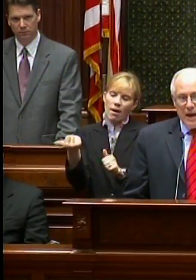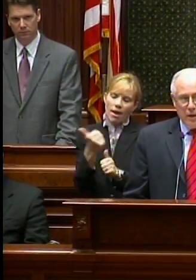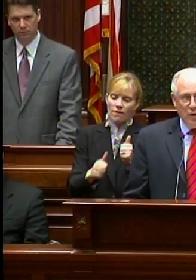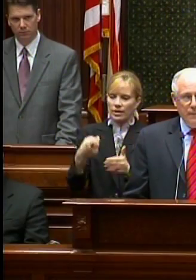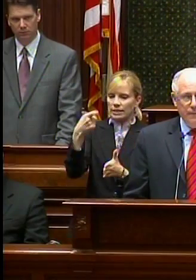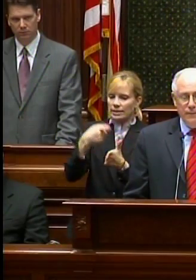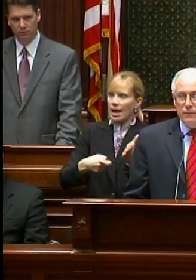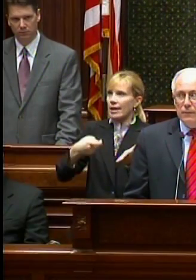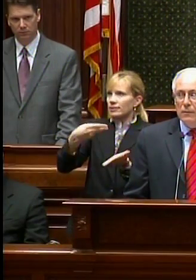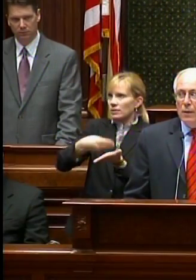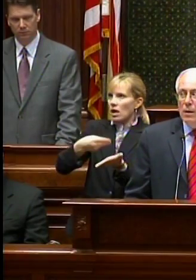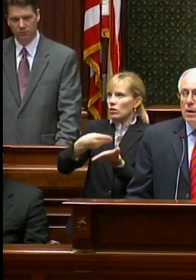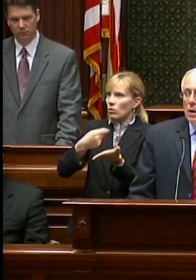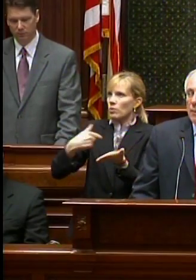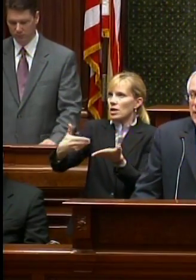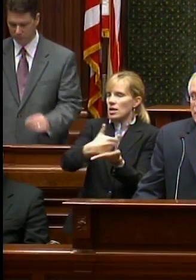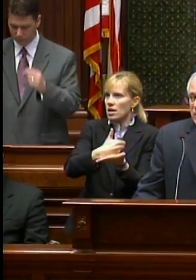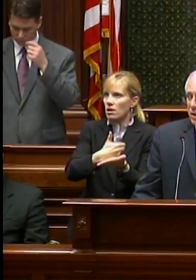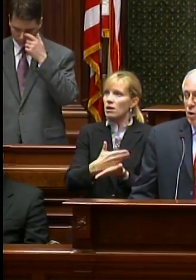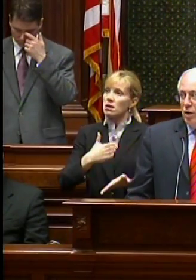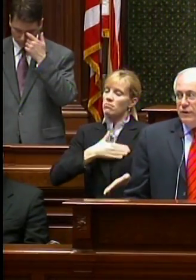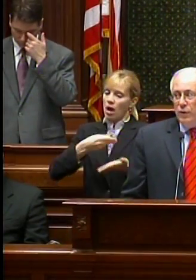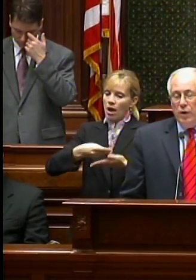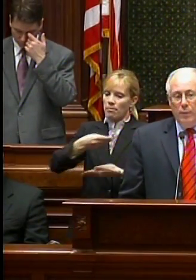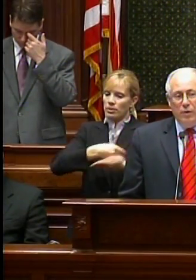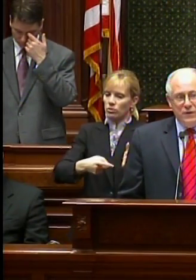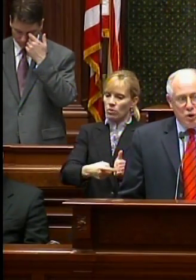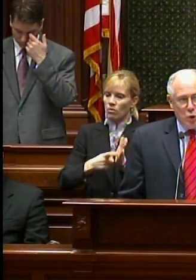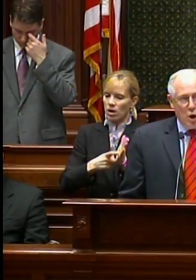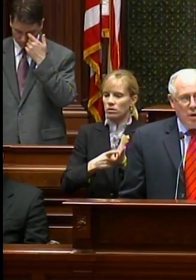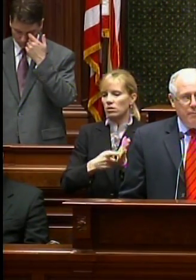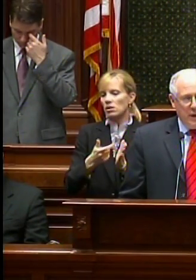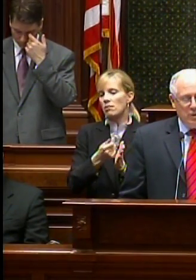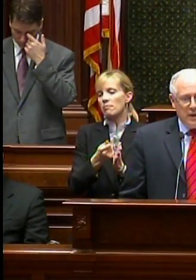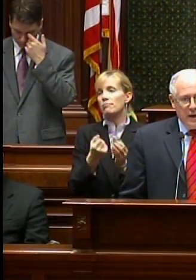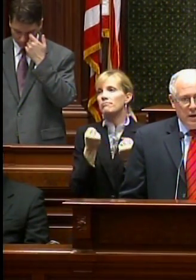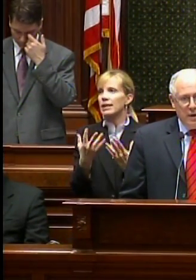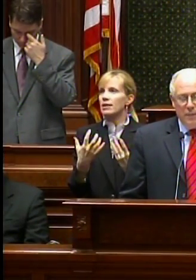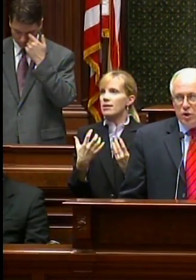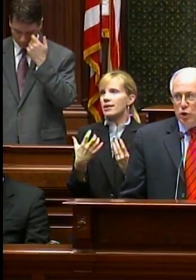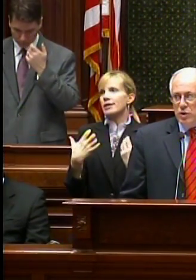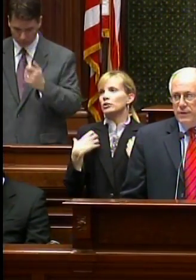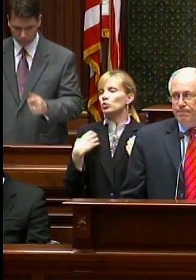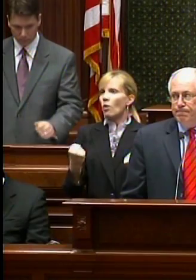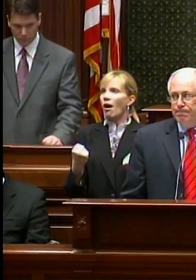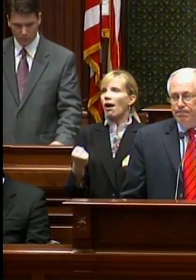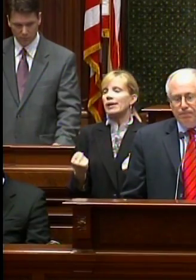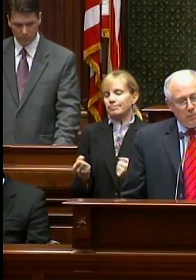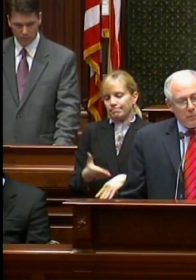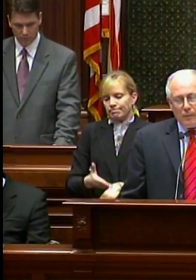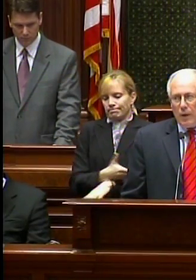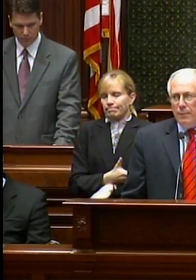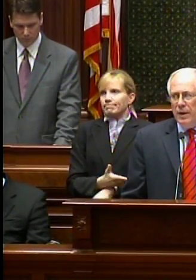dollar, my budget calls for a number of strong belt-tightening measures.